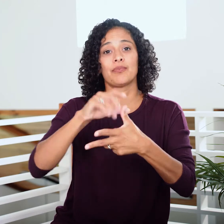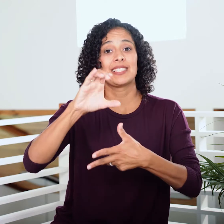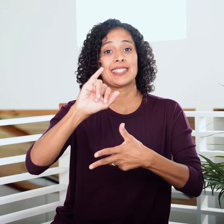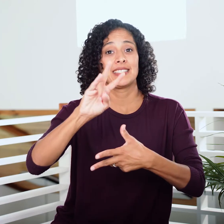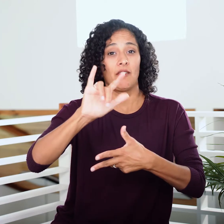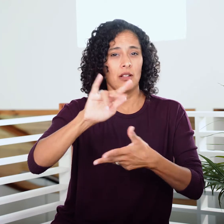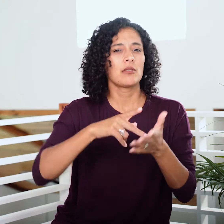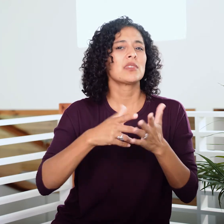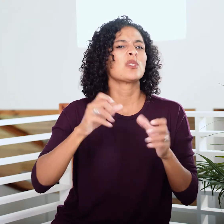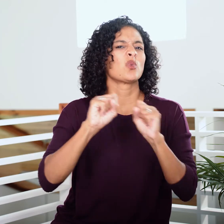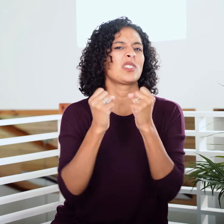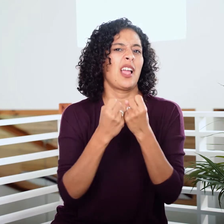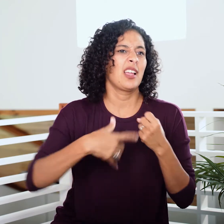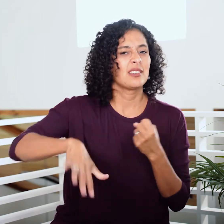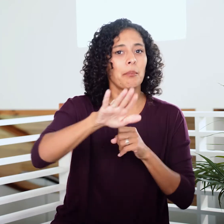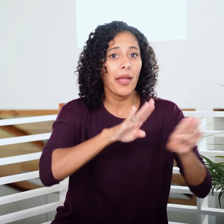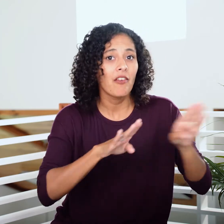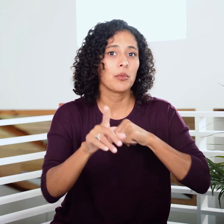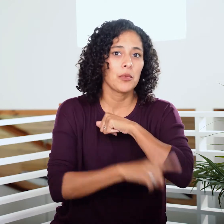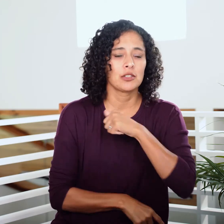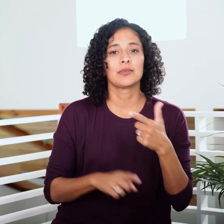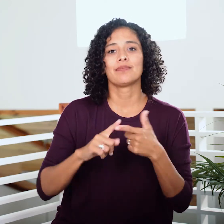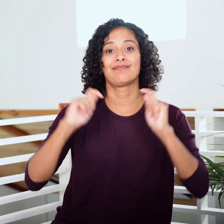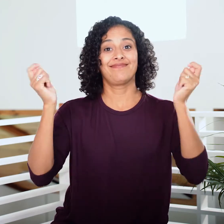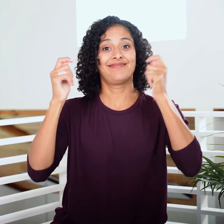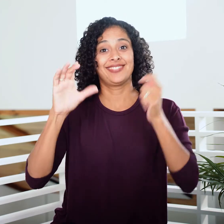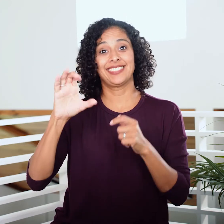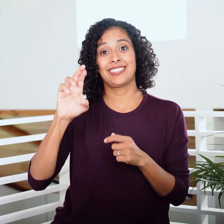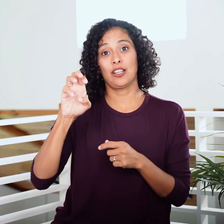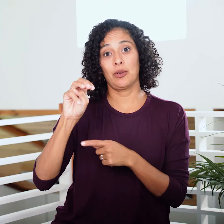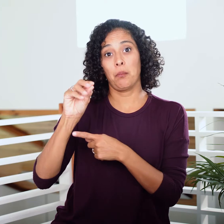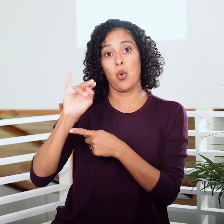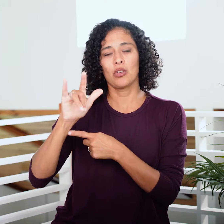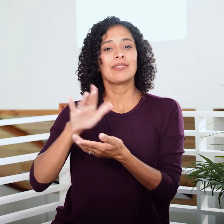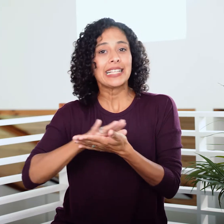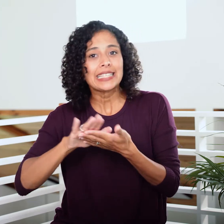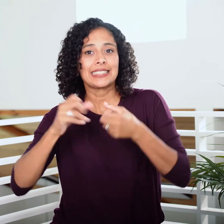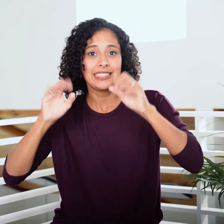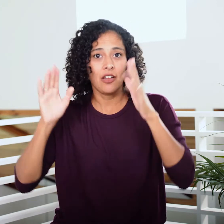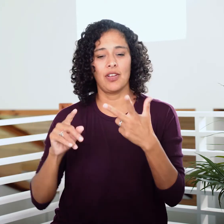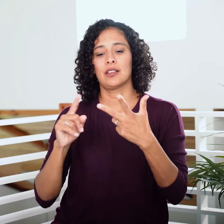civil (society’s behaviors and punishments), ceremonial (cleanliness, sacrifices, etc.),